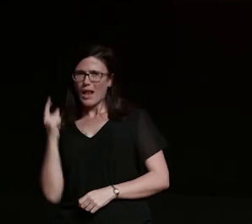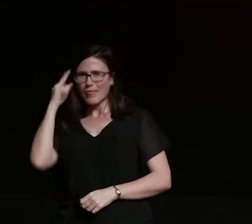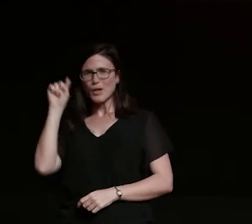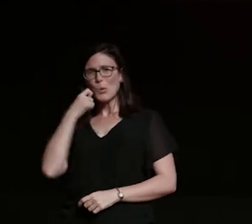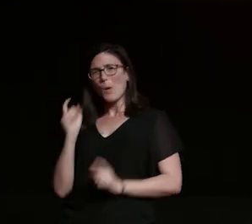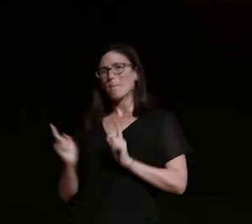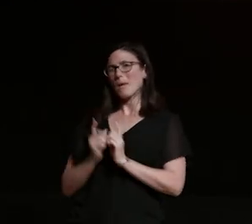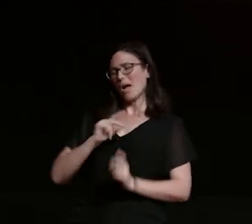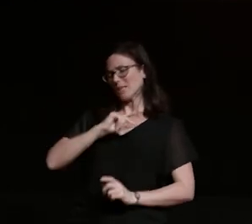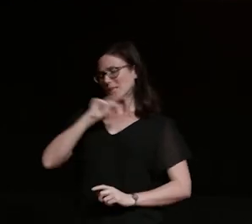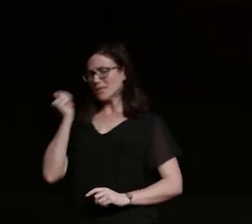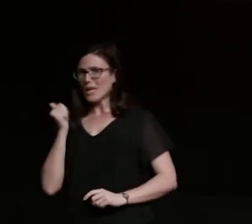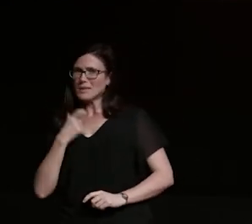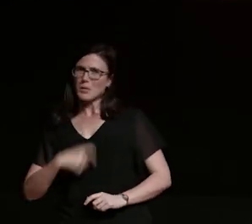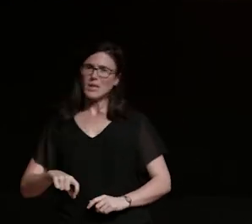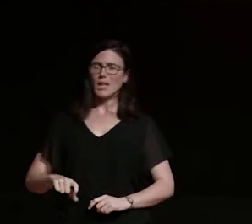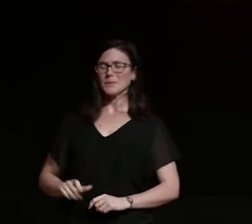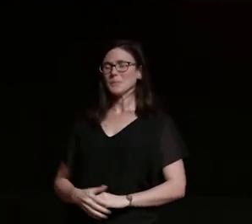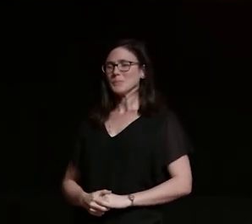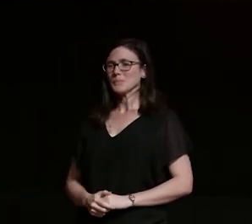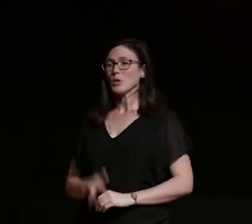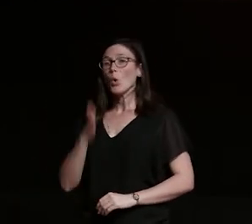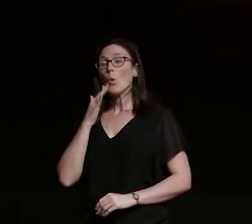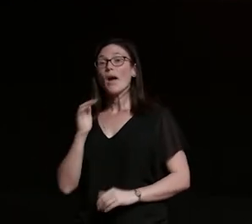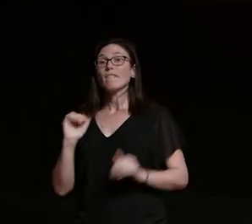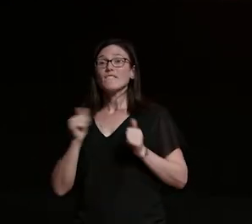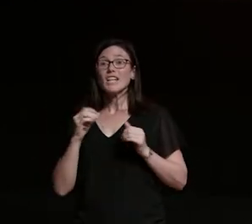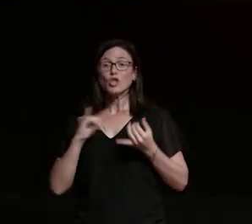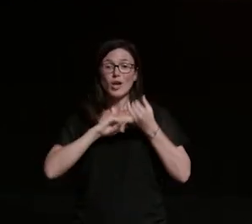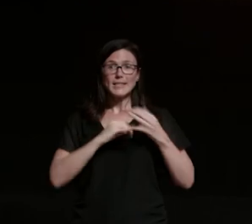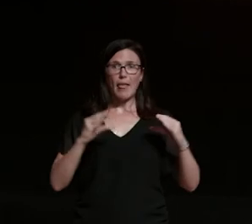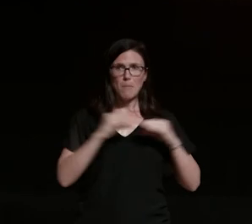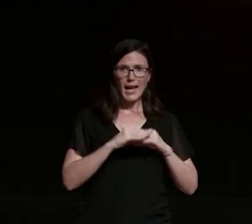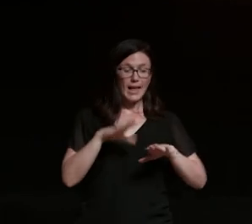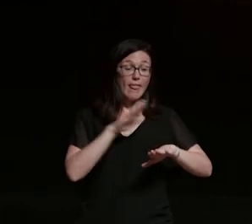so this one time i was riding home from south bank in the left lane so just close to here and